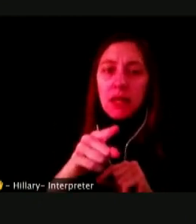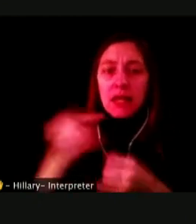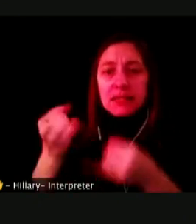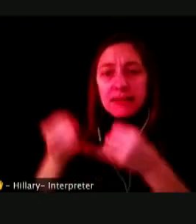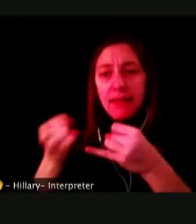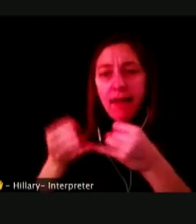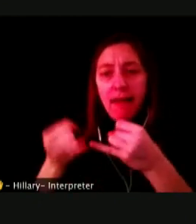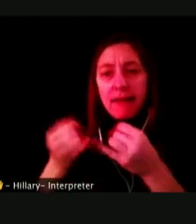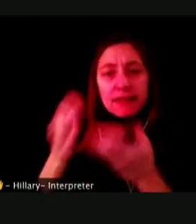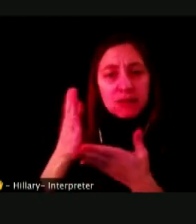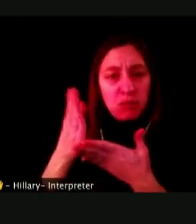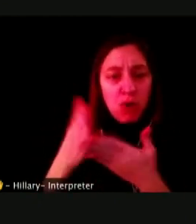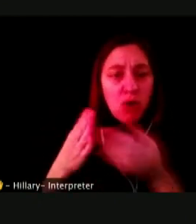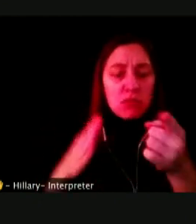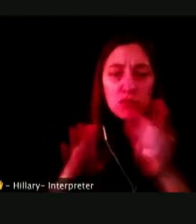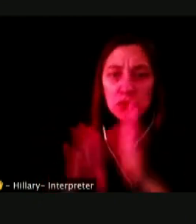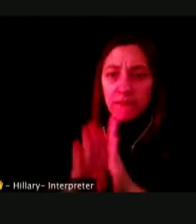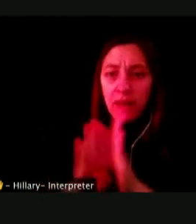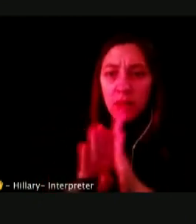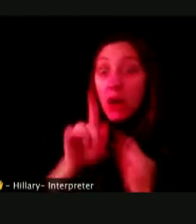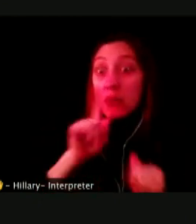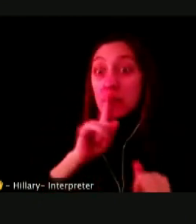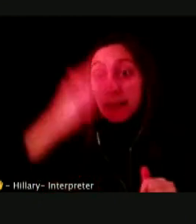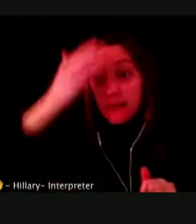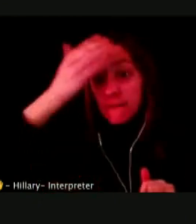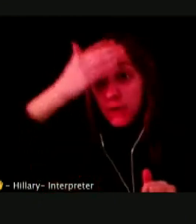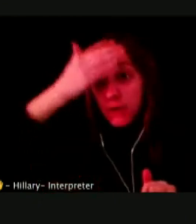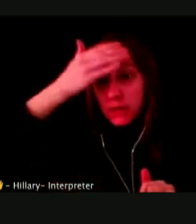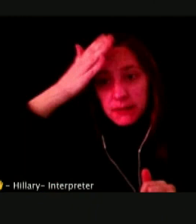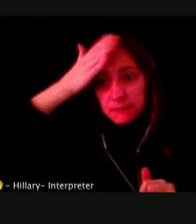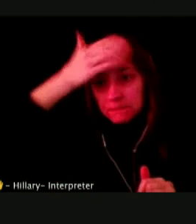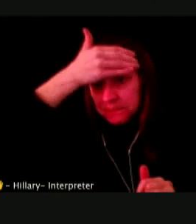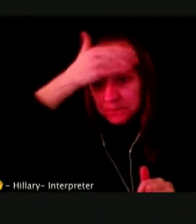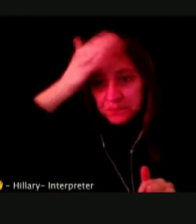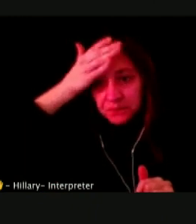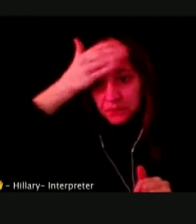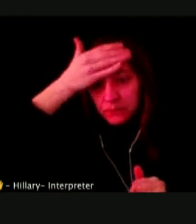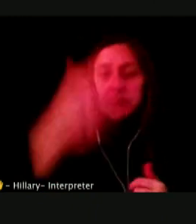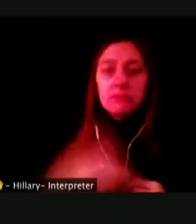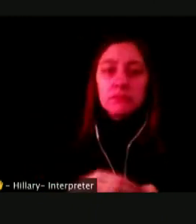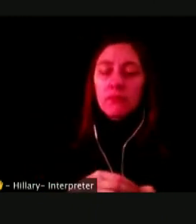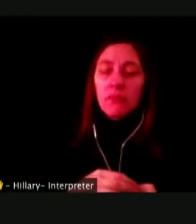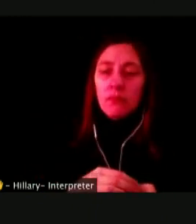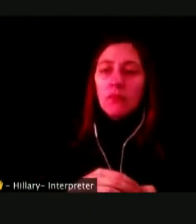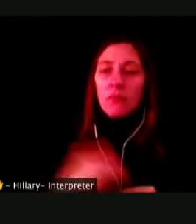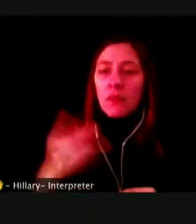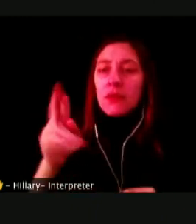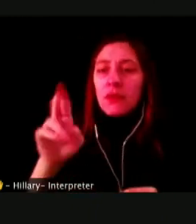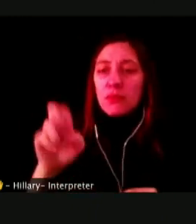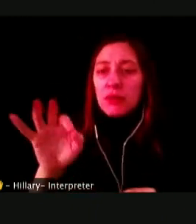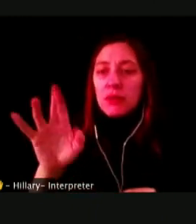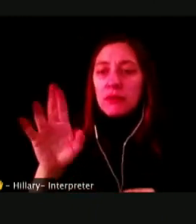BRAIN TO MATURE ARE THOSE IN THE FRONTAL PART OF THE CORTEX, WHICH IS WHERE THE SEAL OF